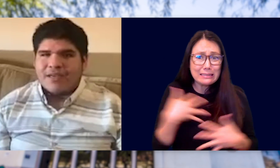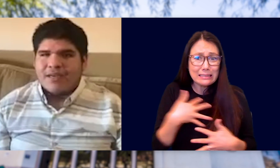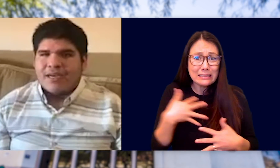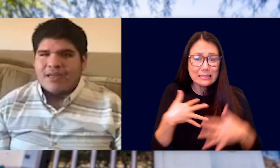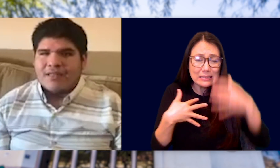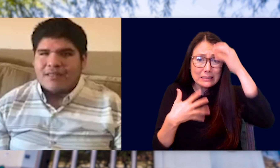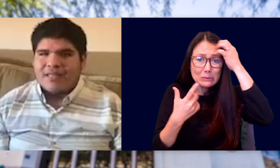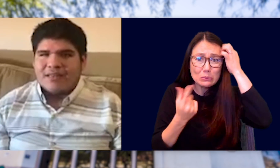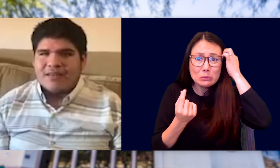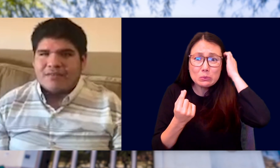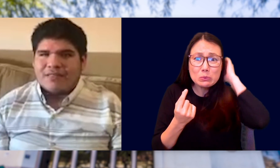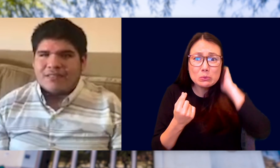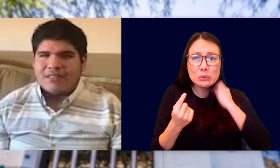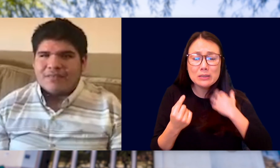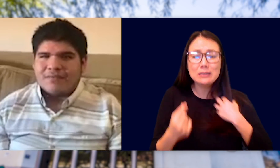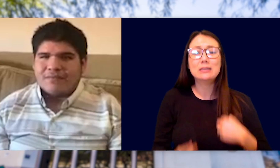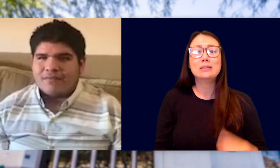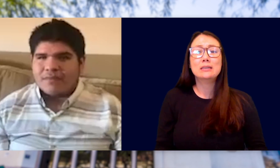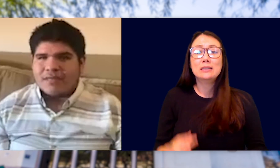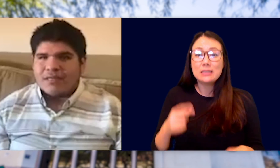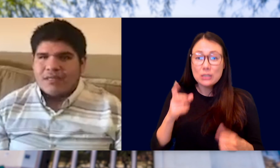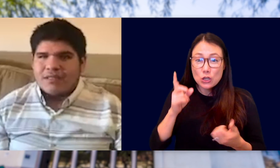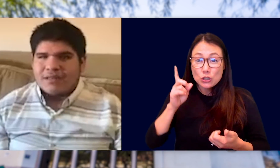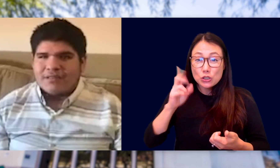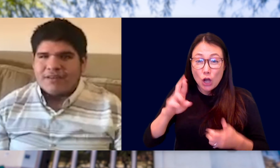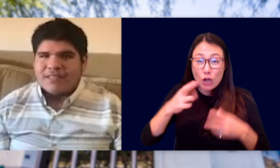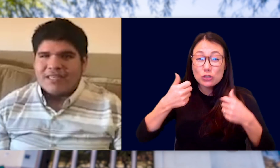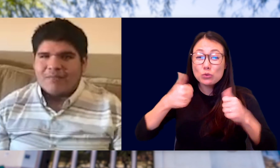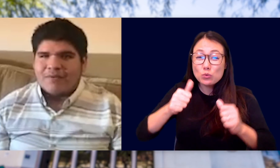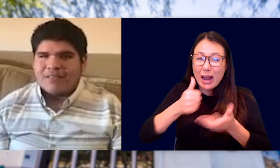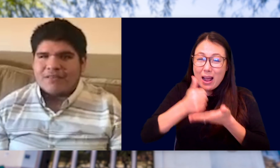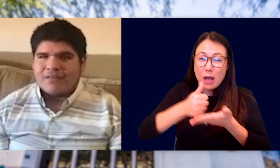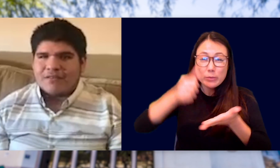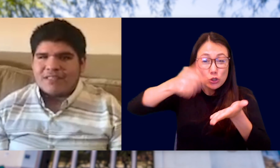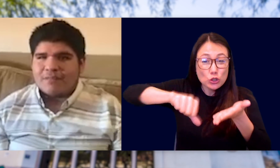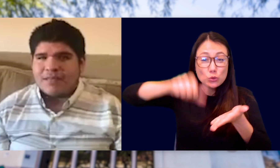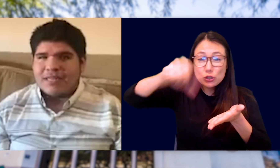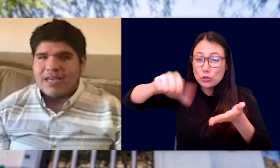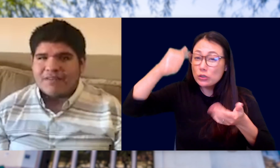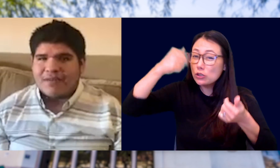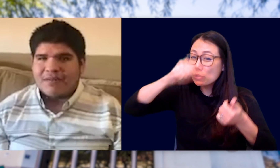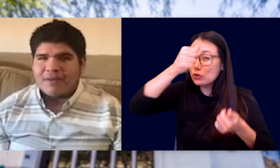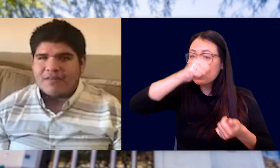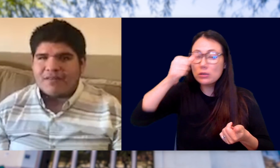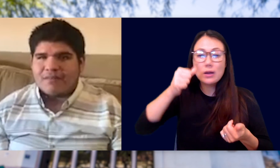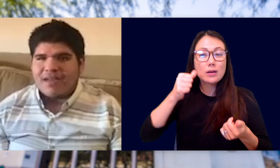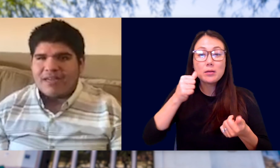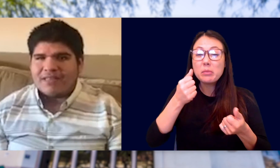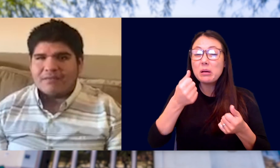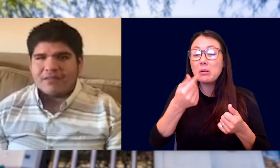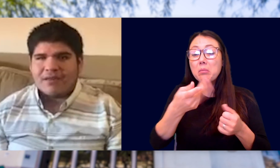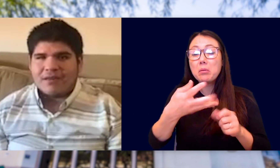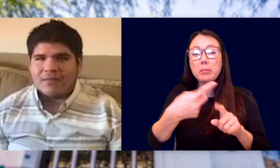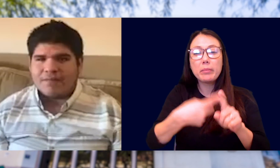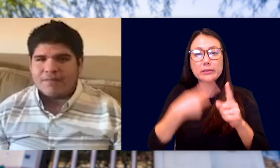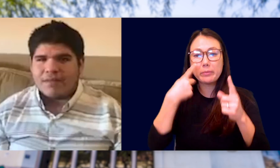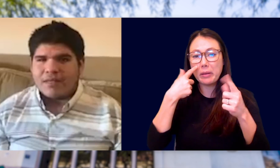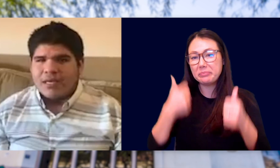AND DIDN'T KNOW WHAT TO DO. DOCTORS TRIED TO HELP WITH SURGERIES, BUT AFTER MANY MONTHS, MY EYESIGHT WAS GONE.